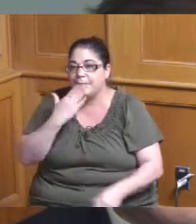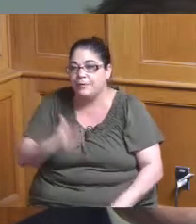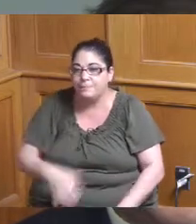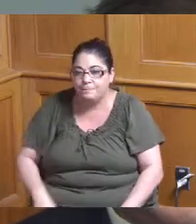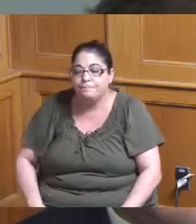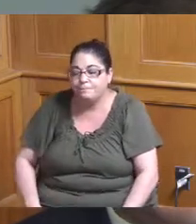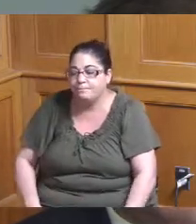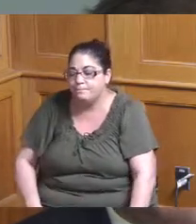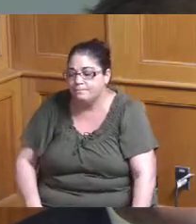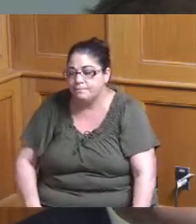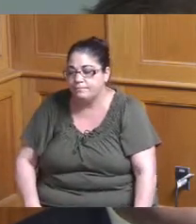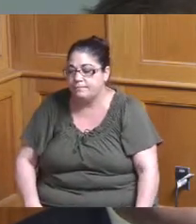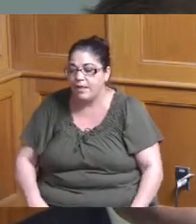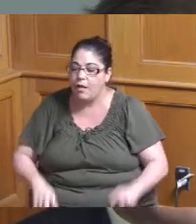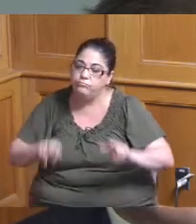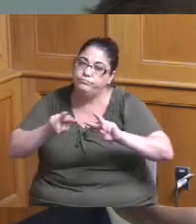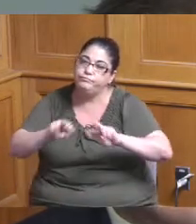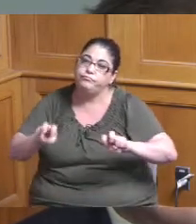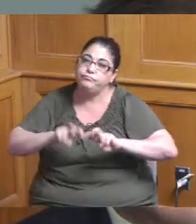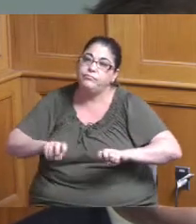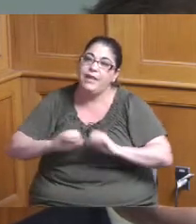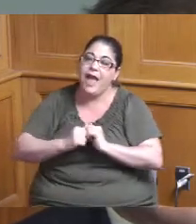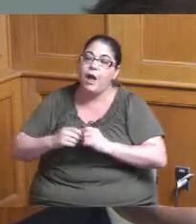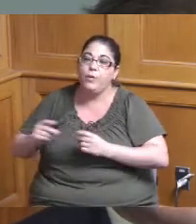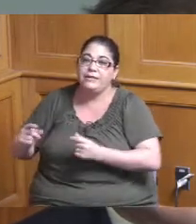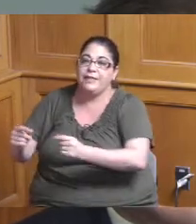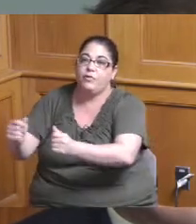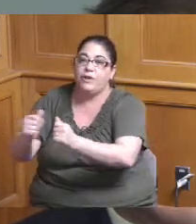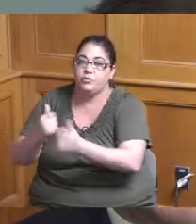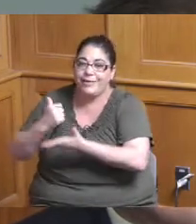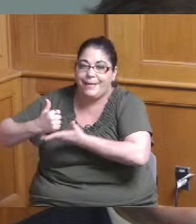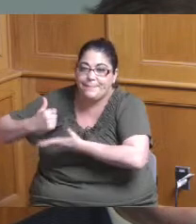yeah that's I was just looking at opportunities to accelerate or whether or whether that had passed